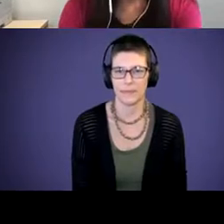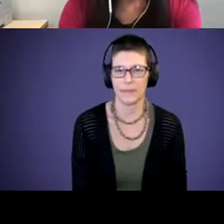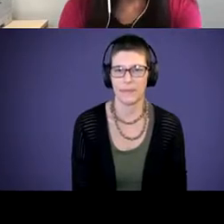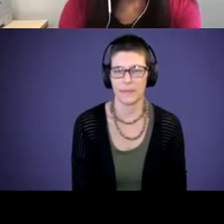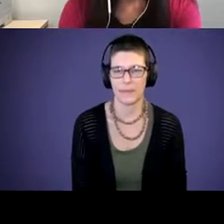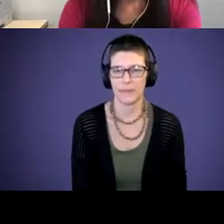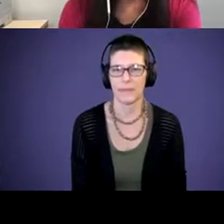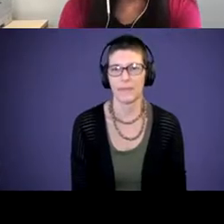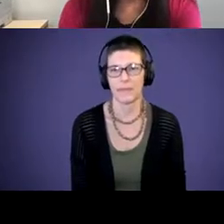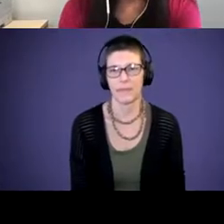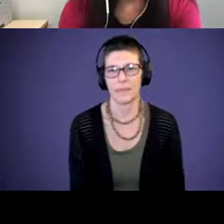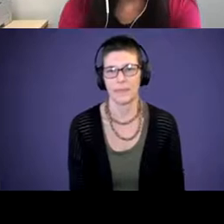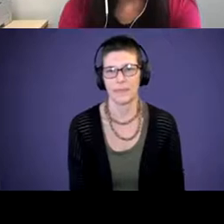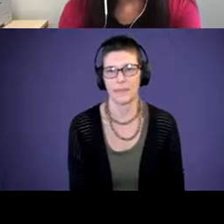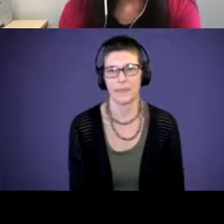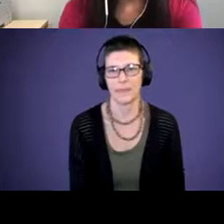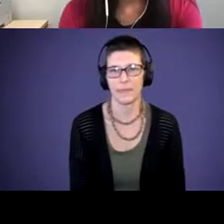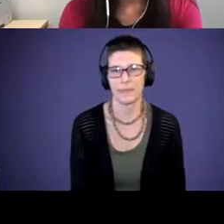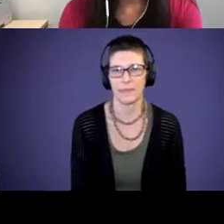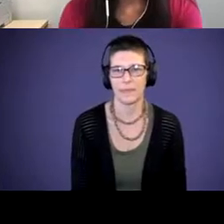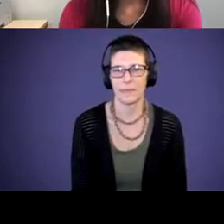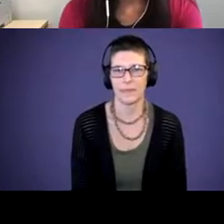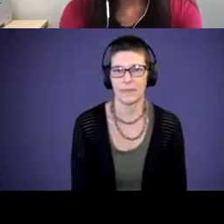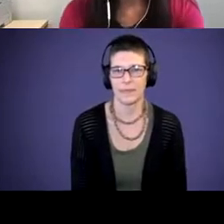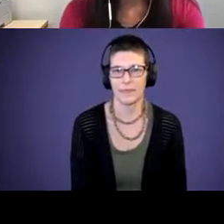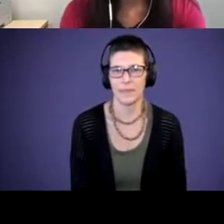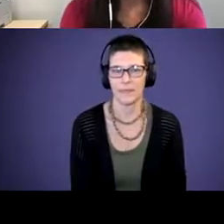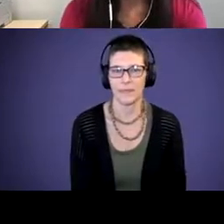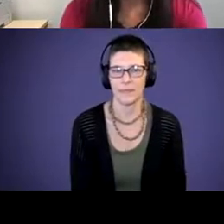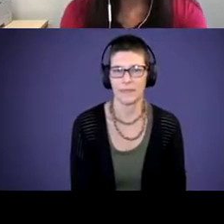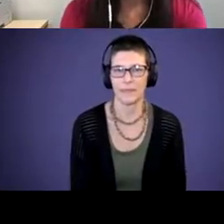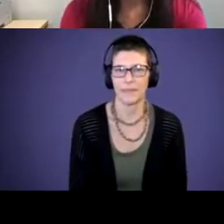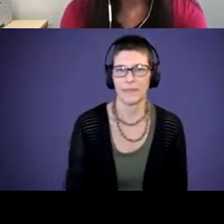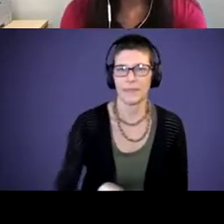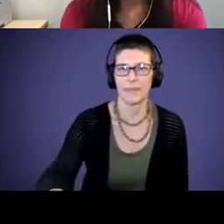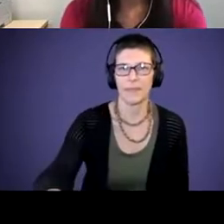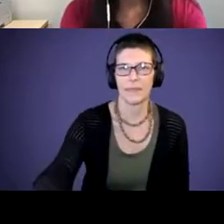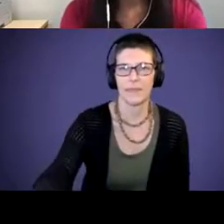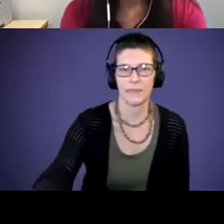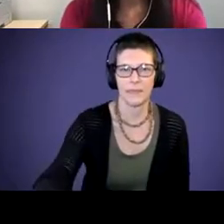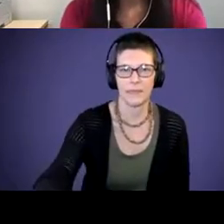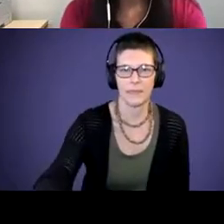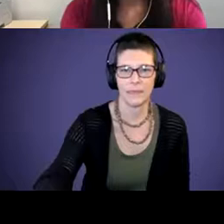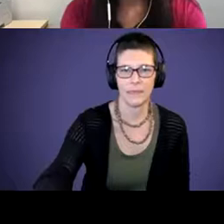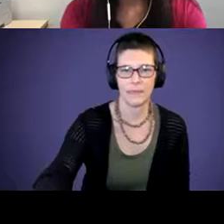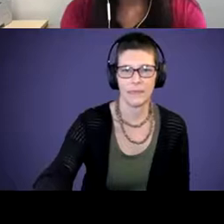the more with the 3 dots at the bottom right of the screen, they can click on show subtitles.